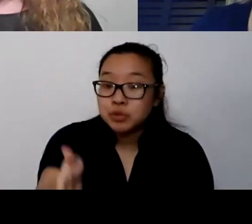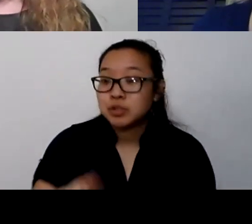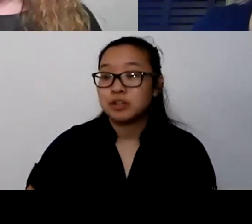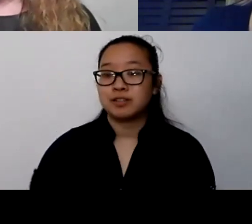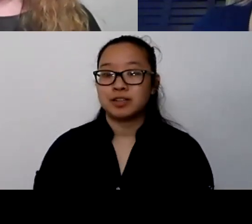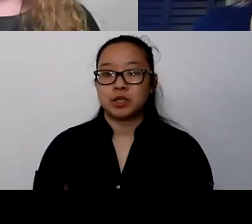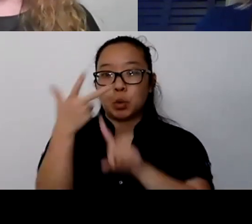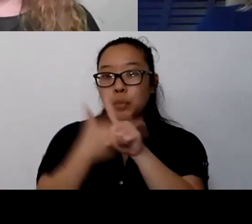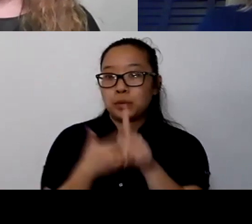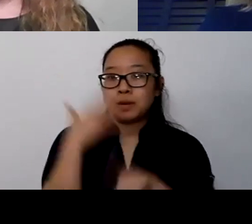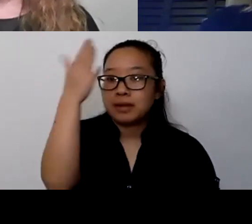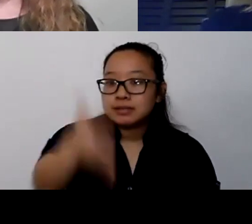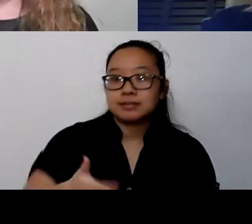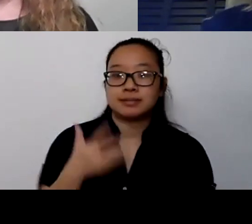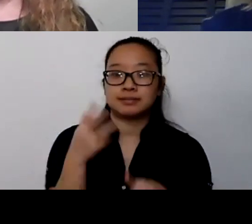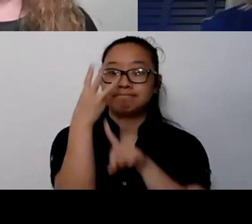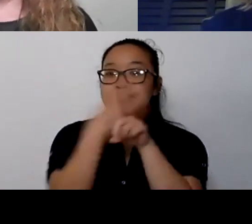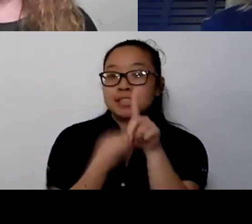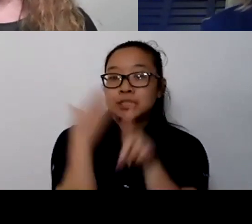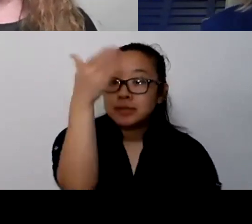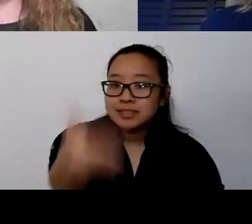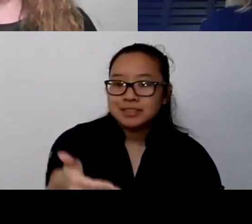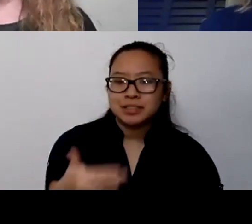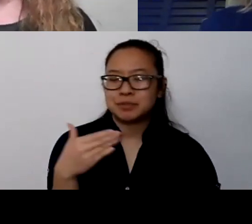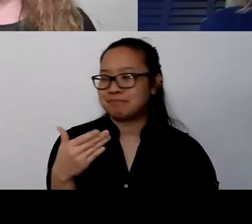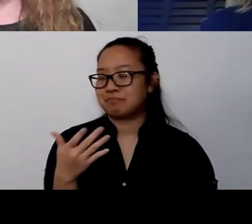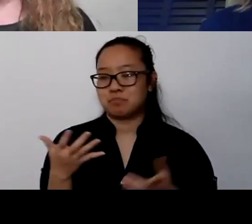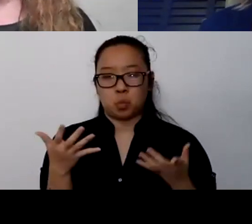or six months or 12 months, and what, if anything, you're doing now